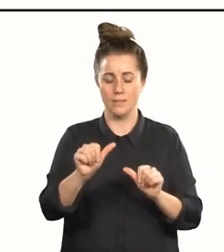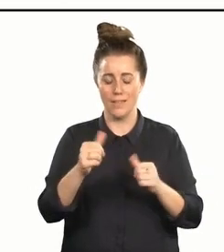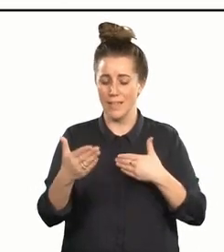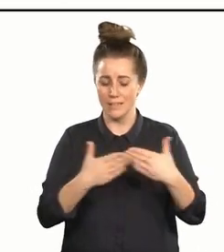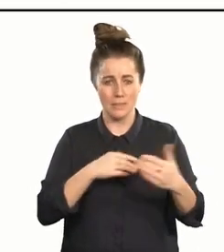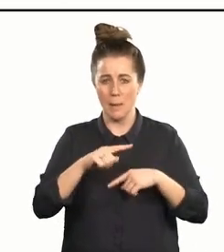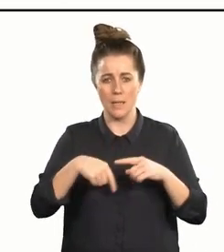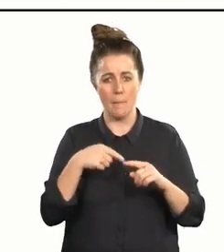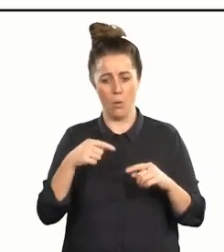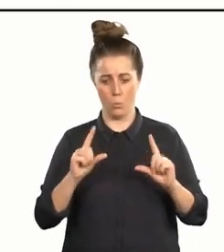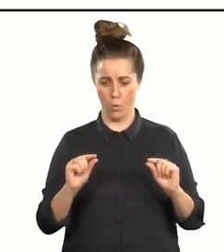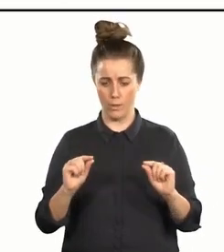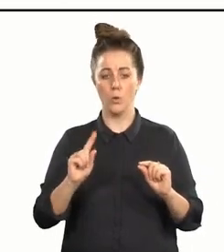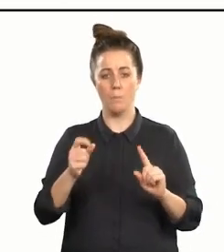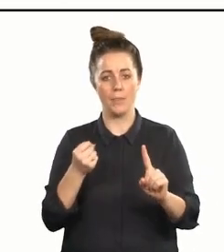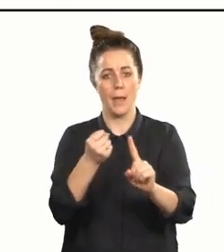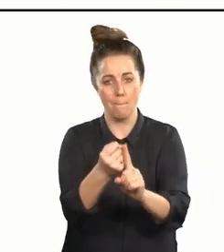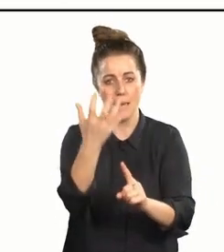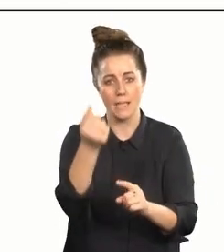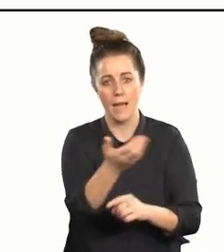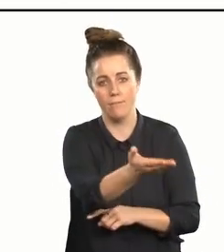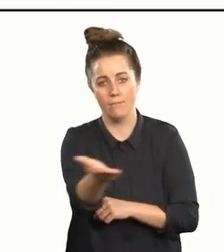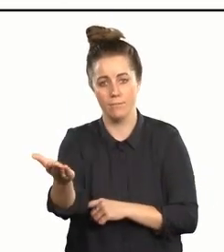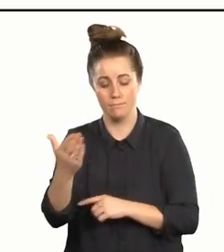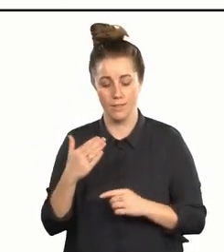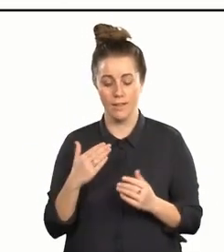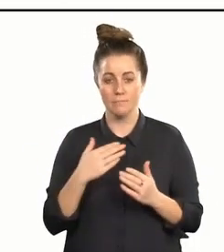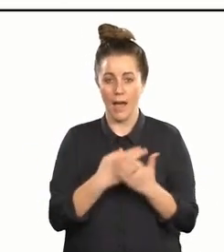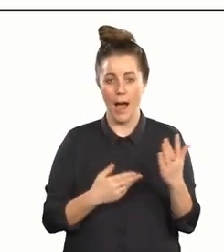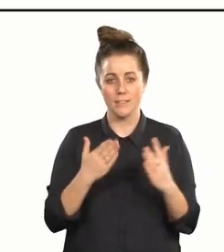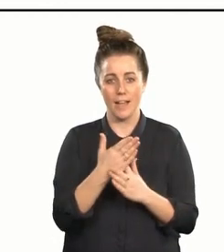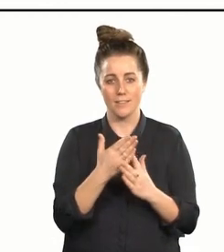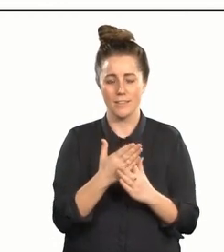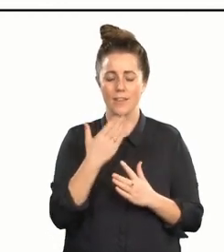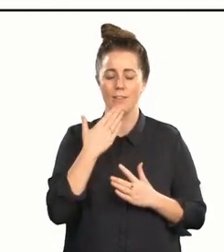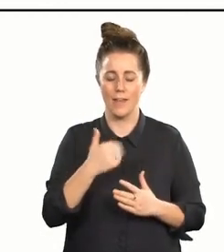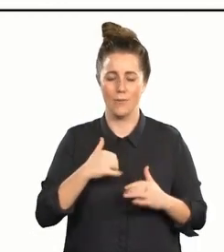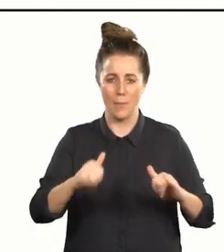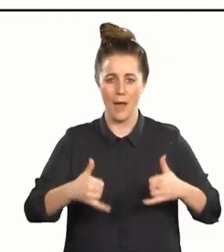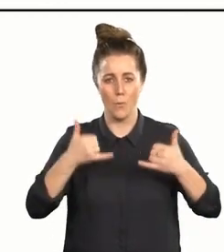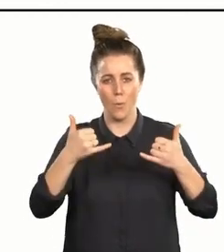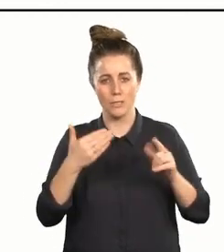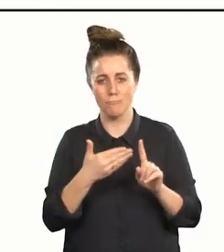what we do, it's about the impact that has. Arts Access Aotearoa, thank you for this award recognition.